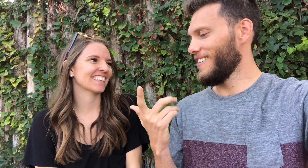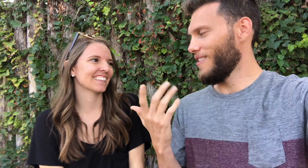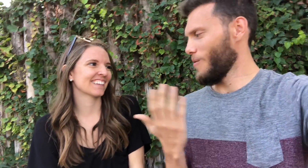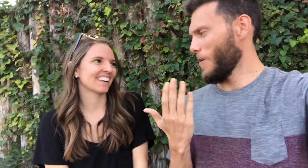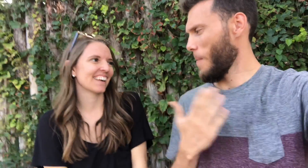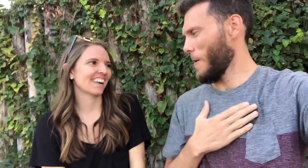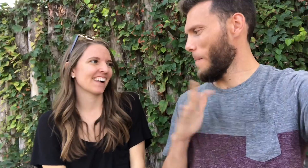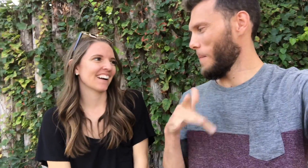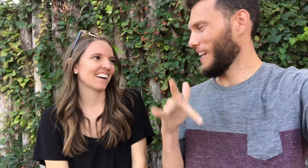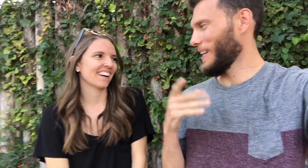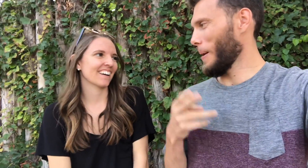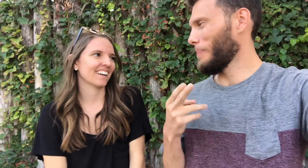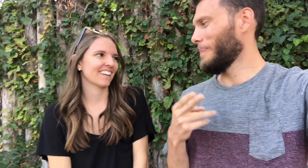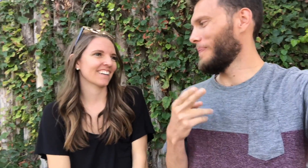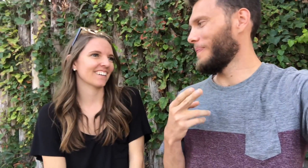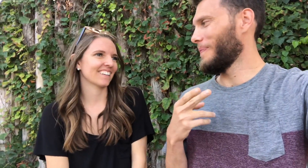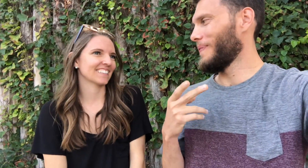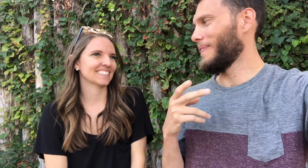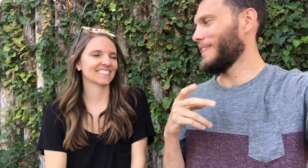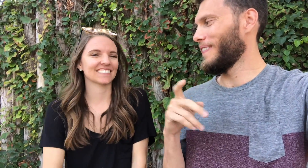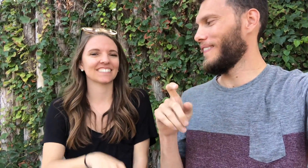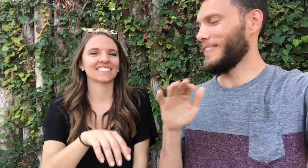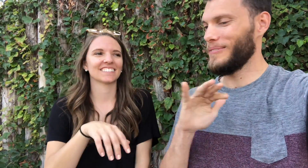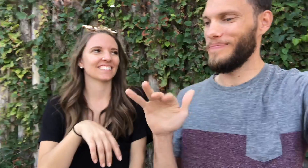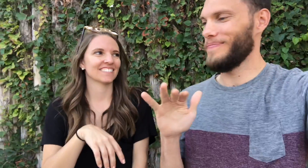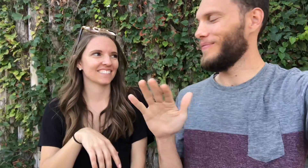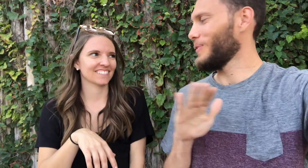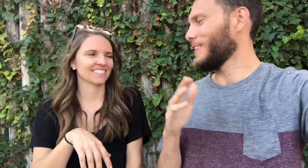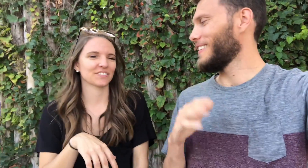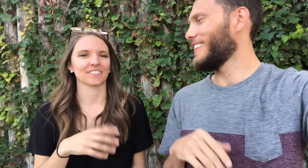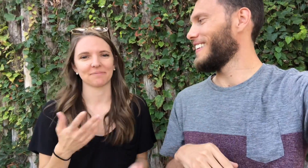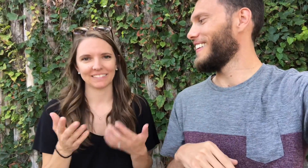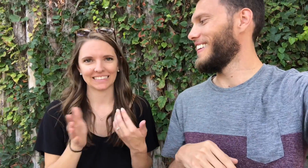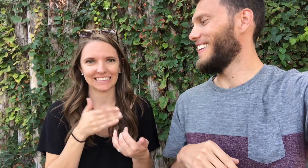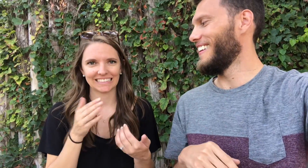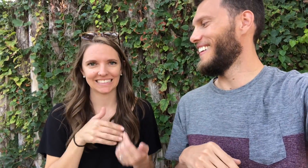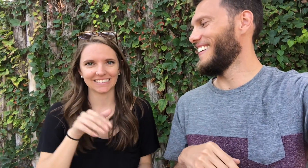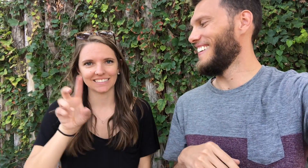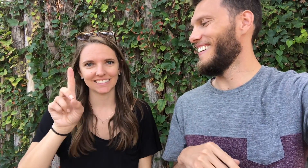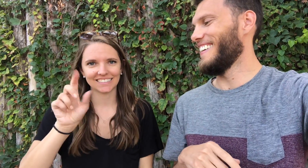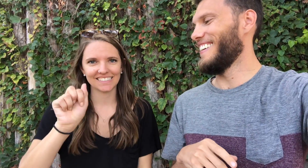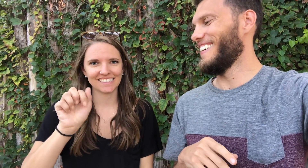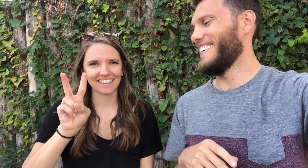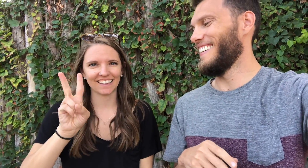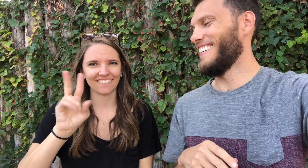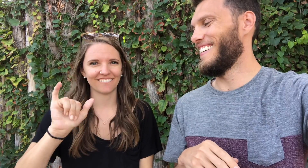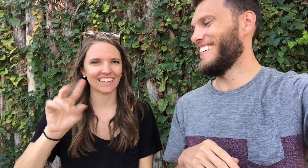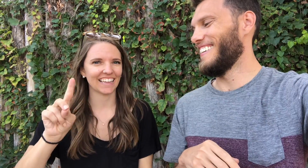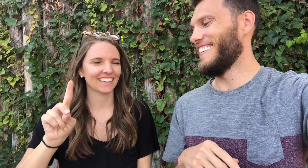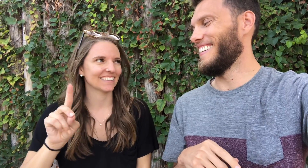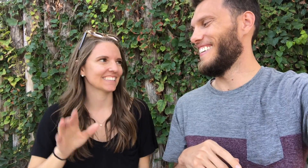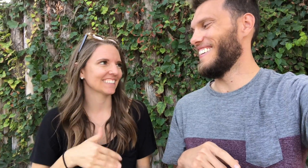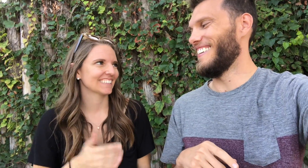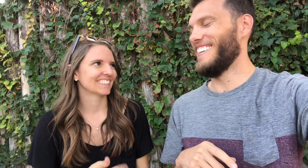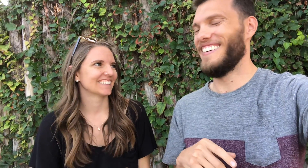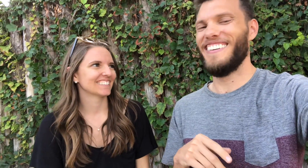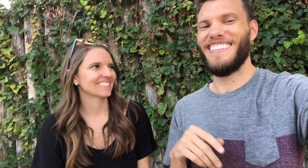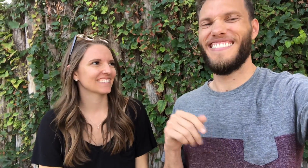What's my middle name? That one is easy, David.